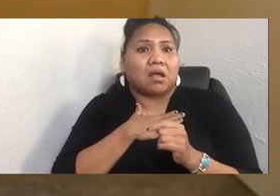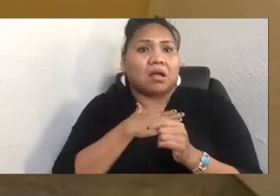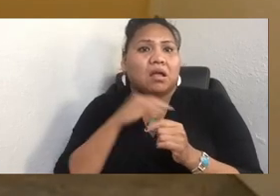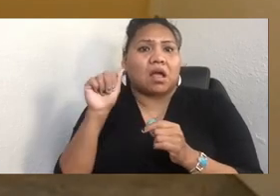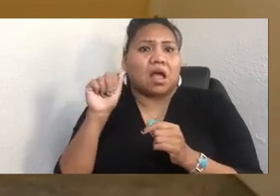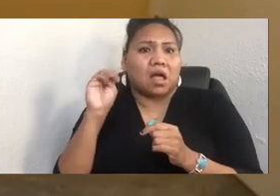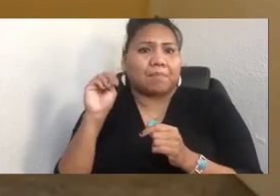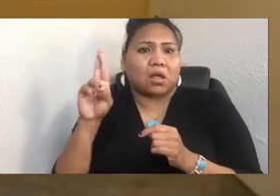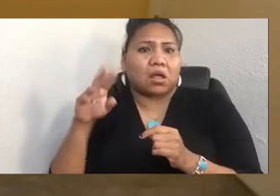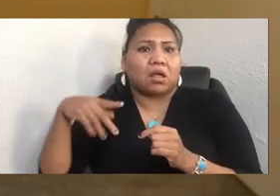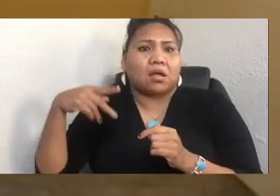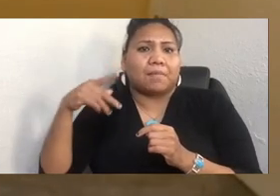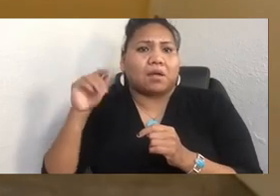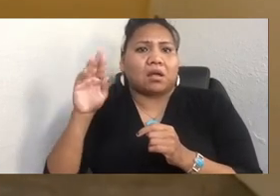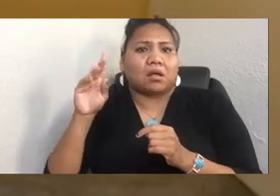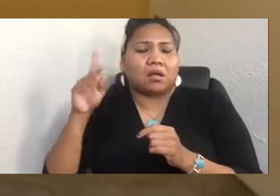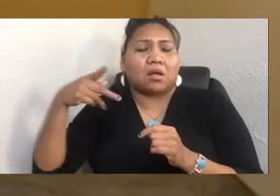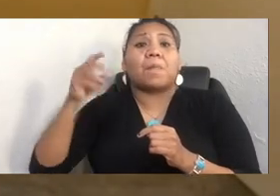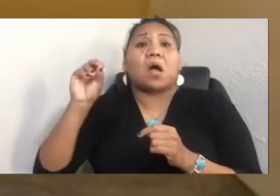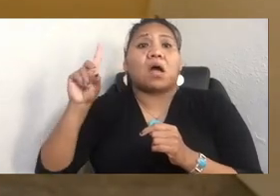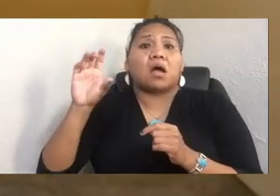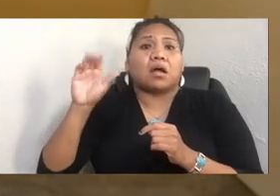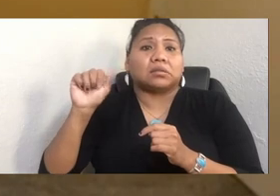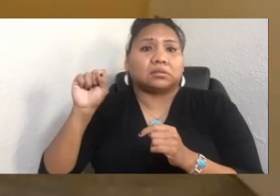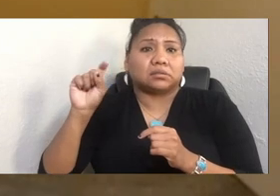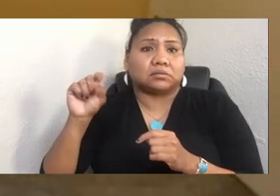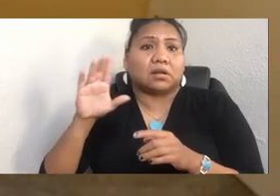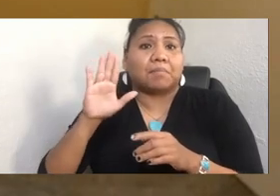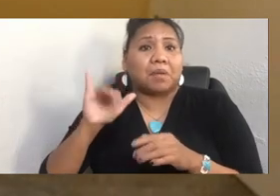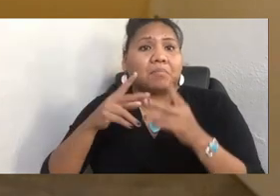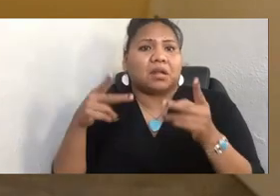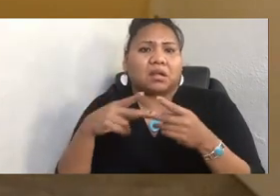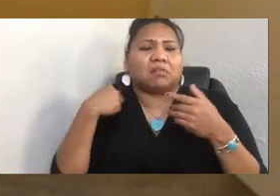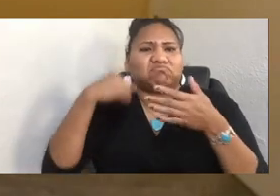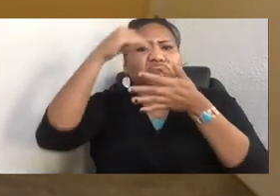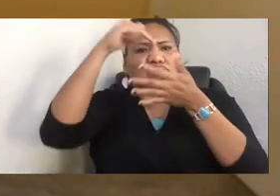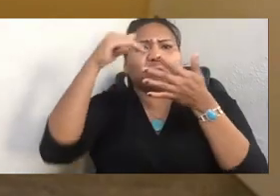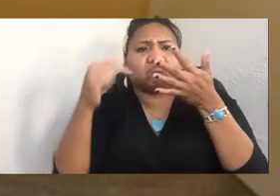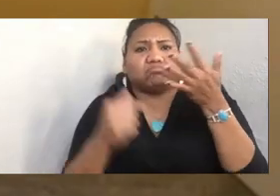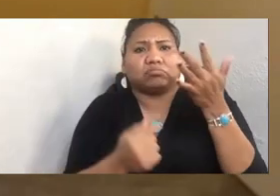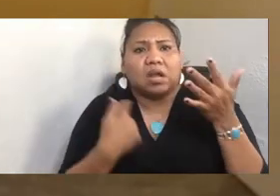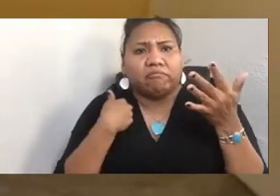And in my Linktree, I have a list of people that we regularly send people to support.